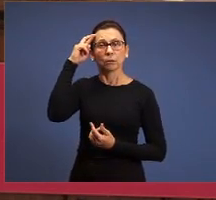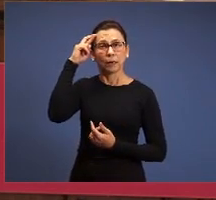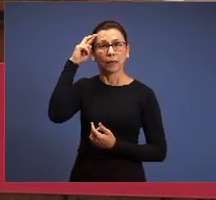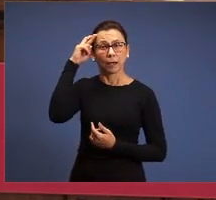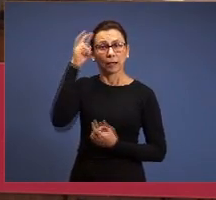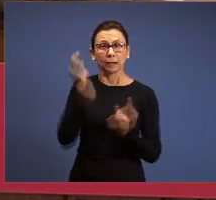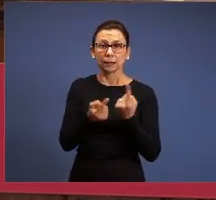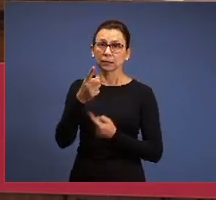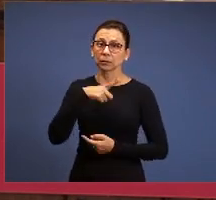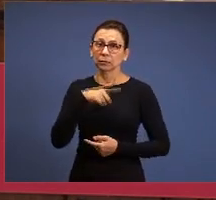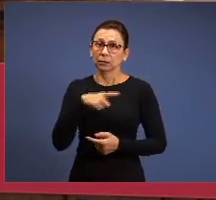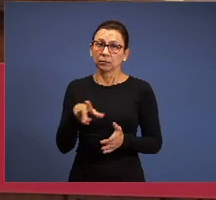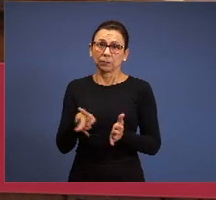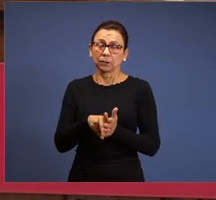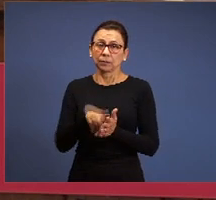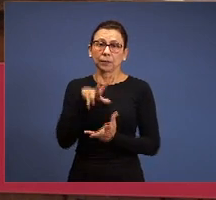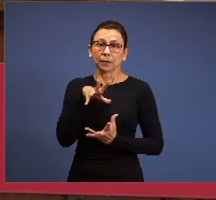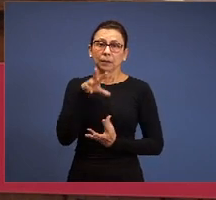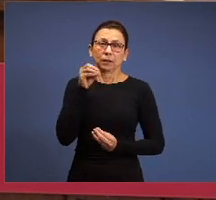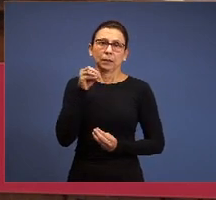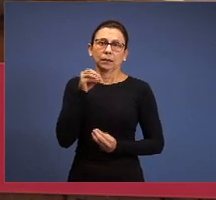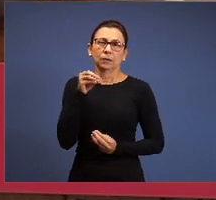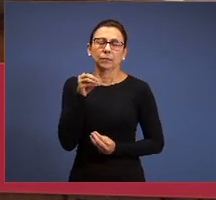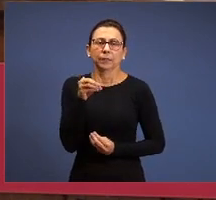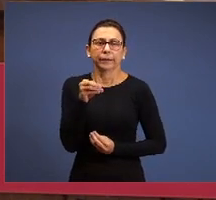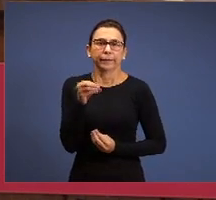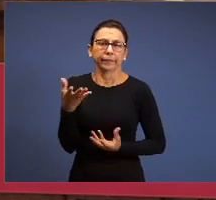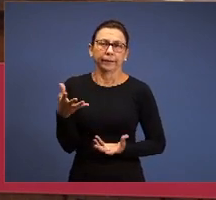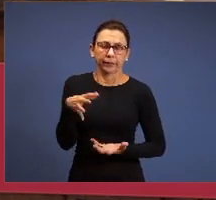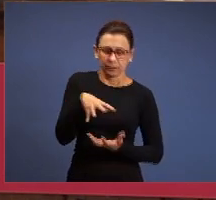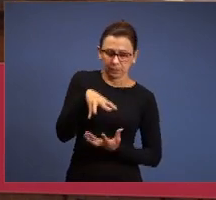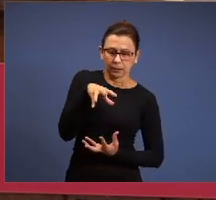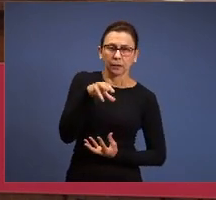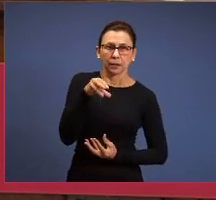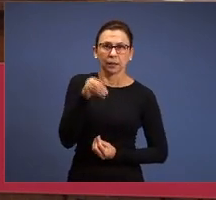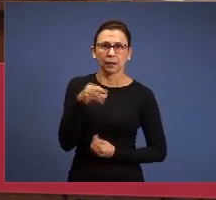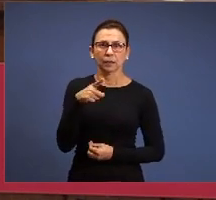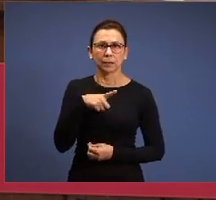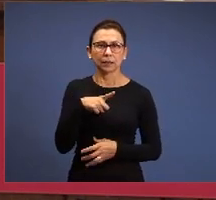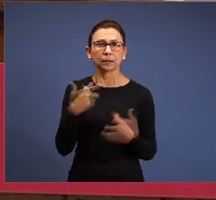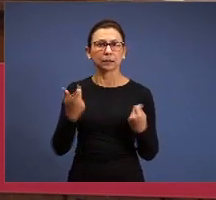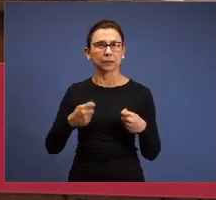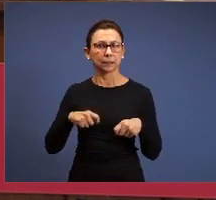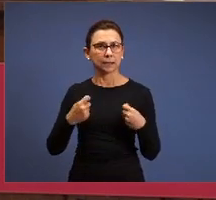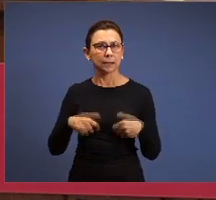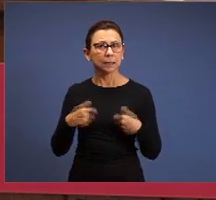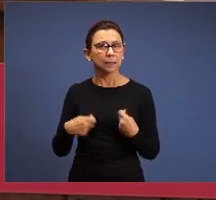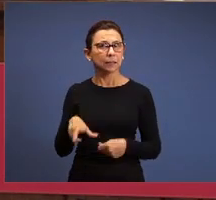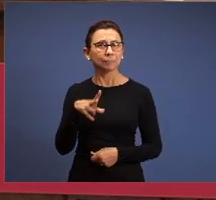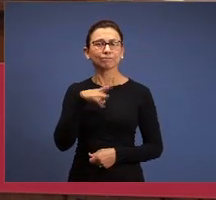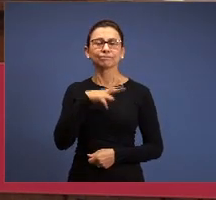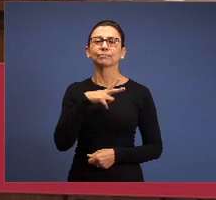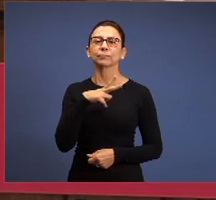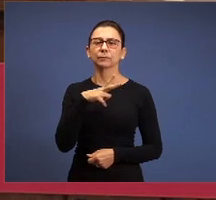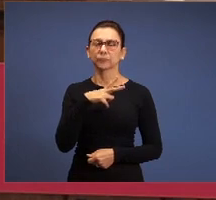has its personal needs, my